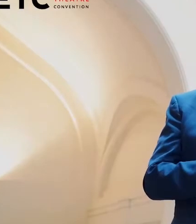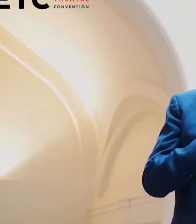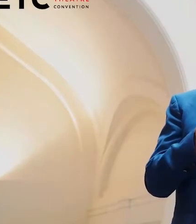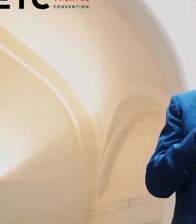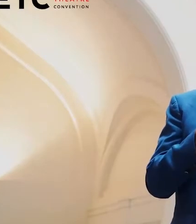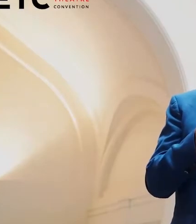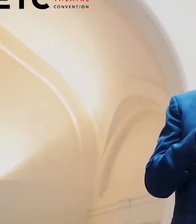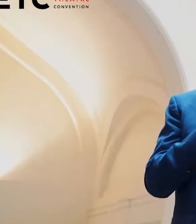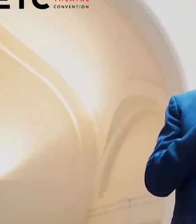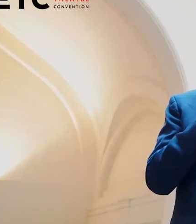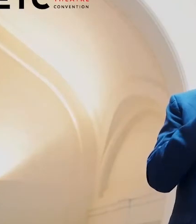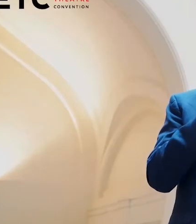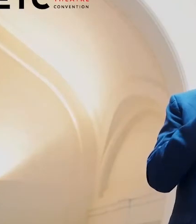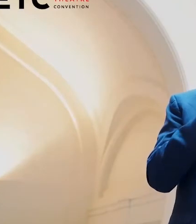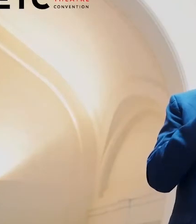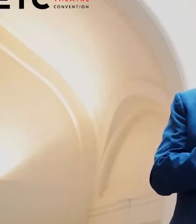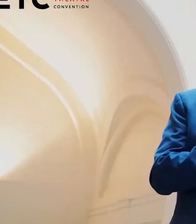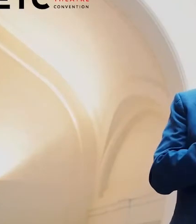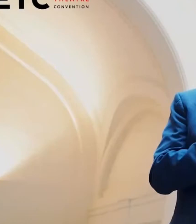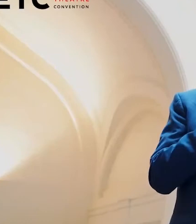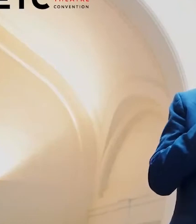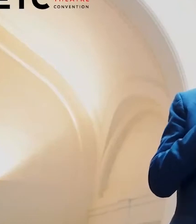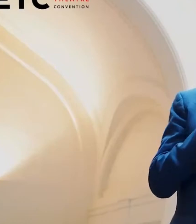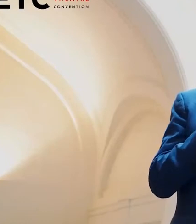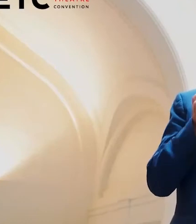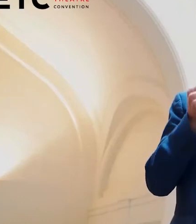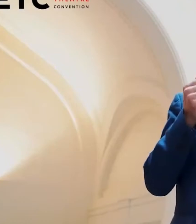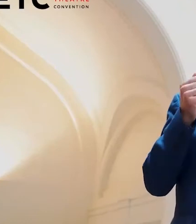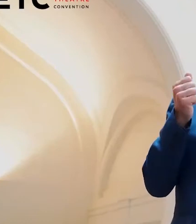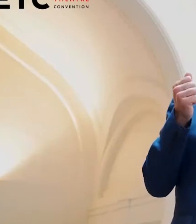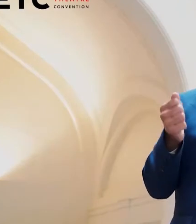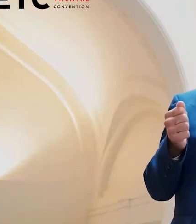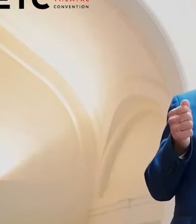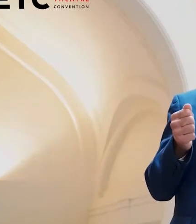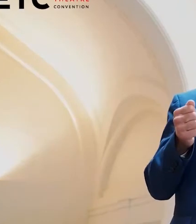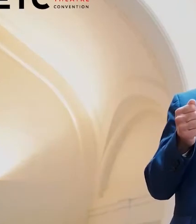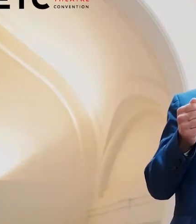with the topic silence theatres in 21,